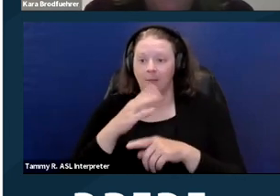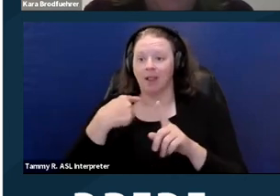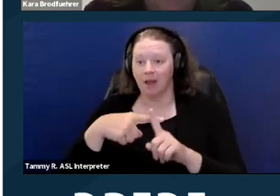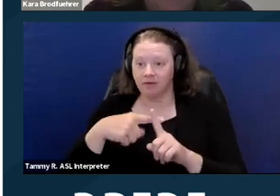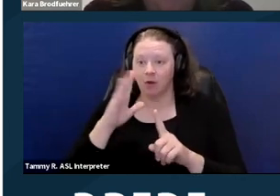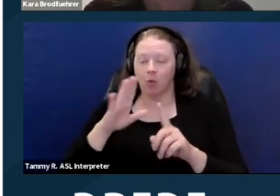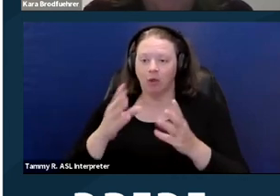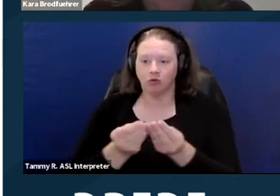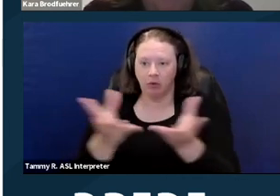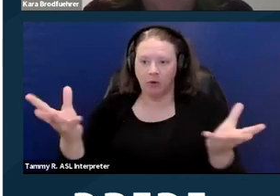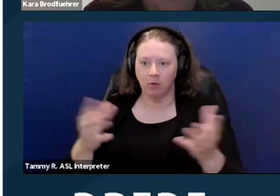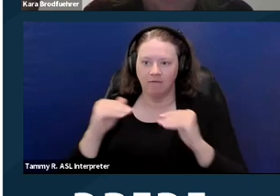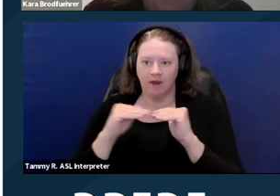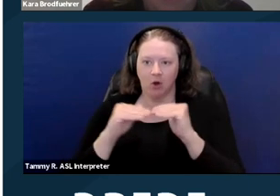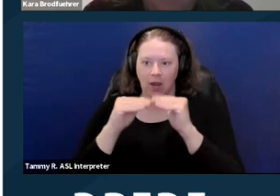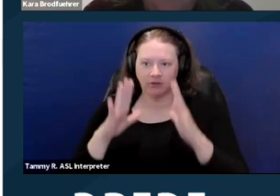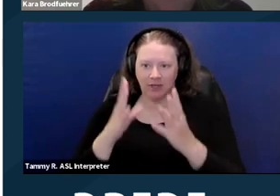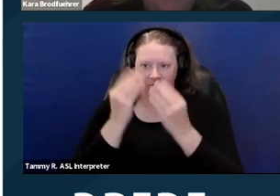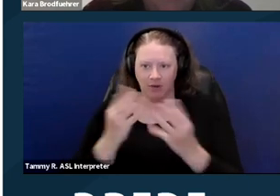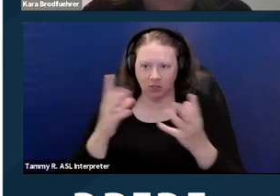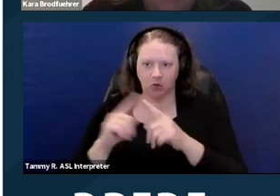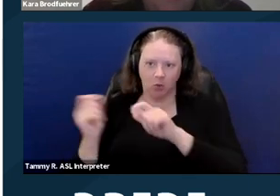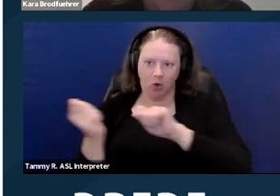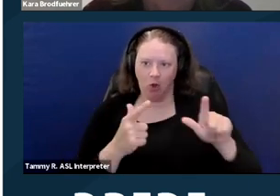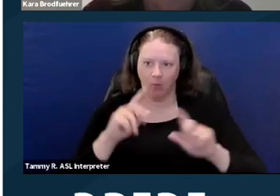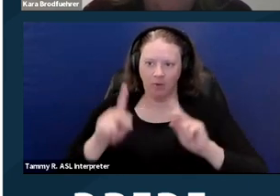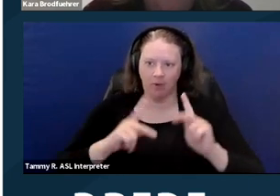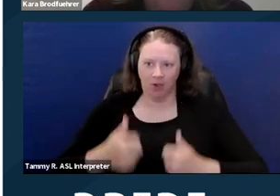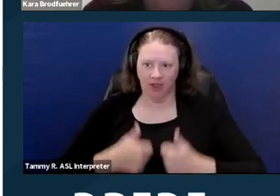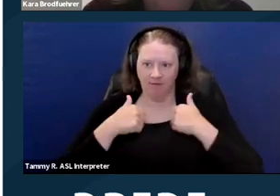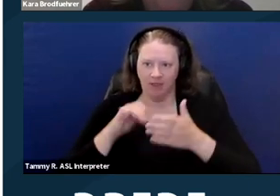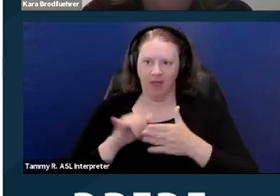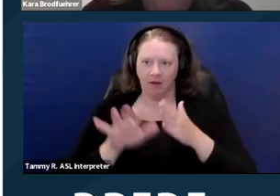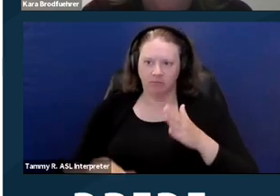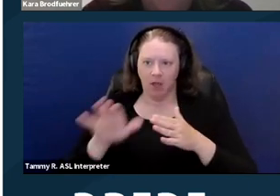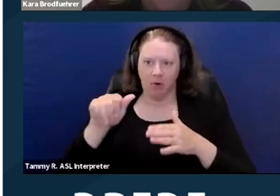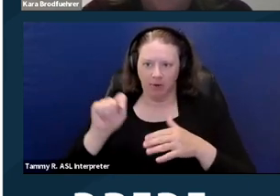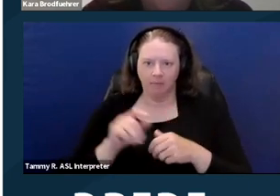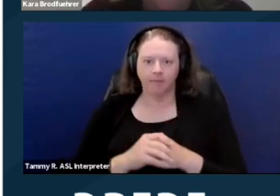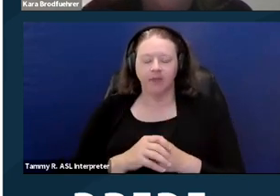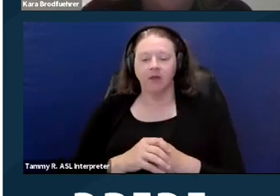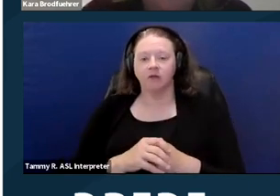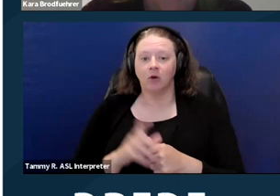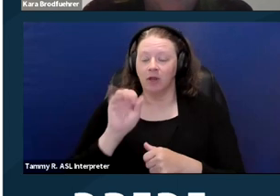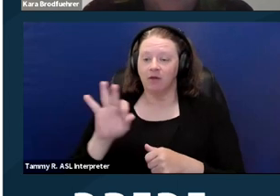So again, at the completion of the investigation, if we decide there's cause it will go to mediation.